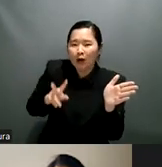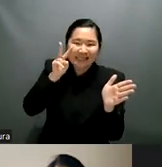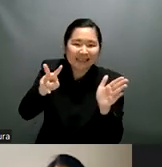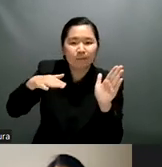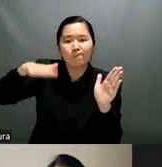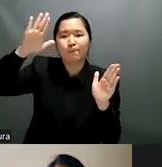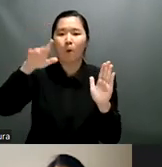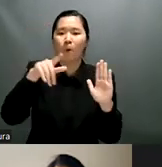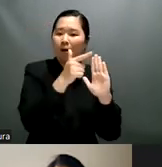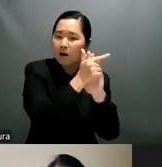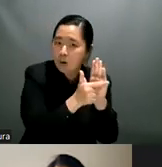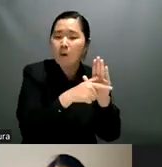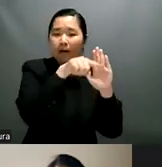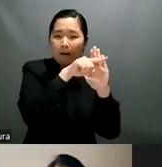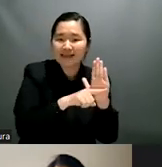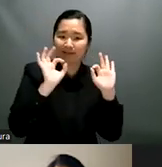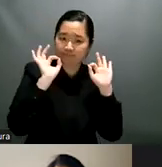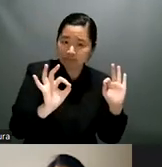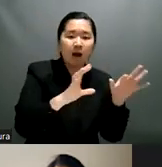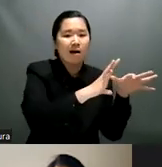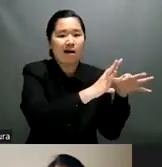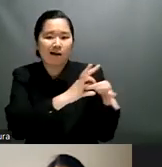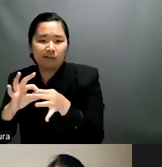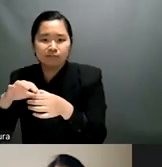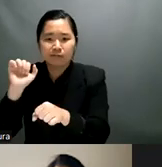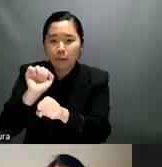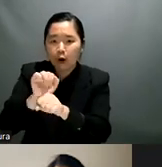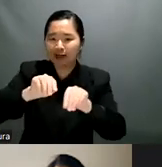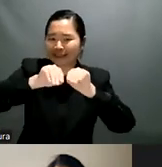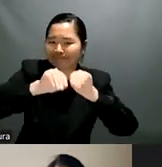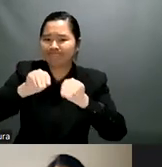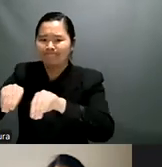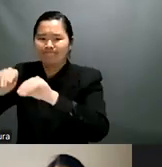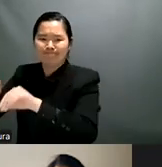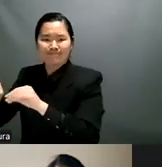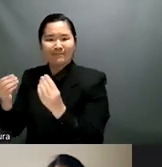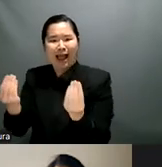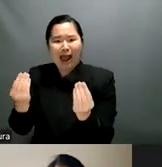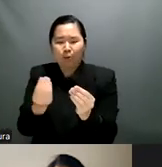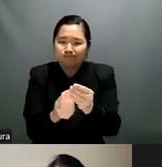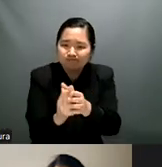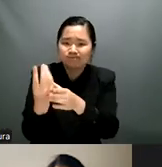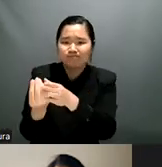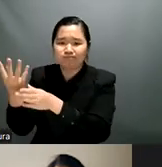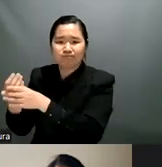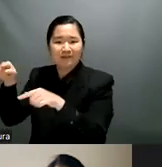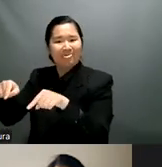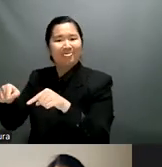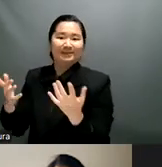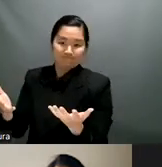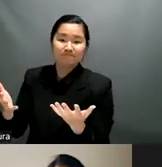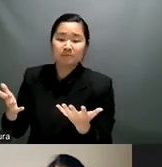discussions for course are going on the third one was around accessibility of information or lack